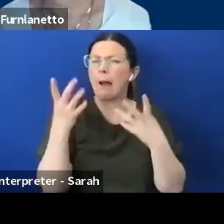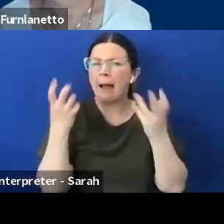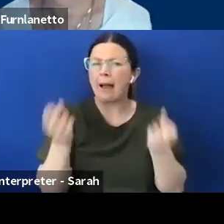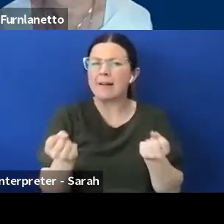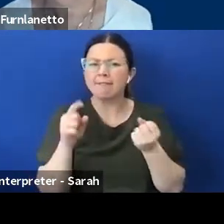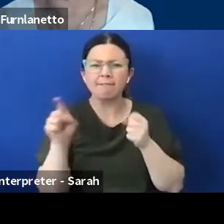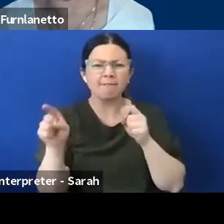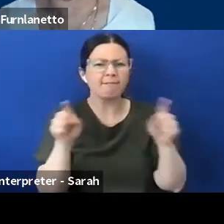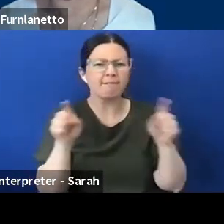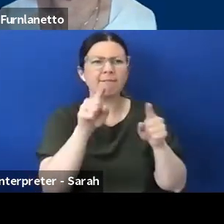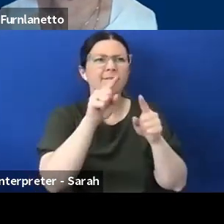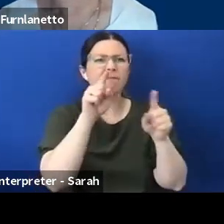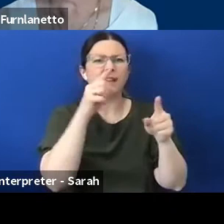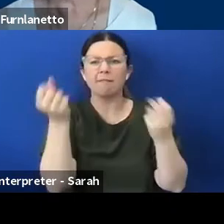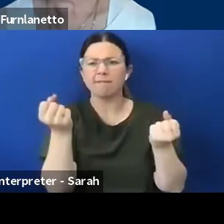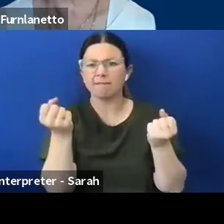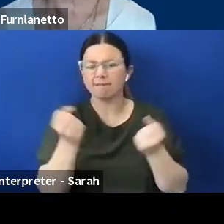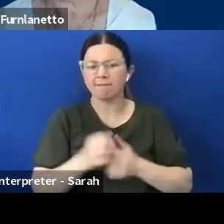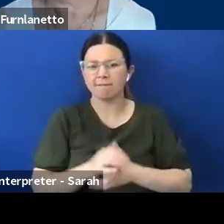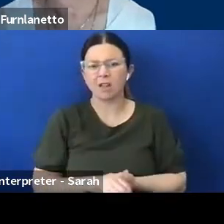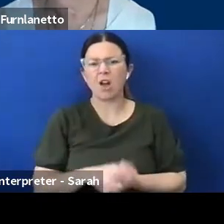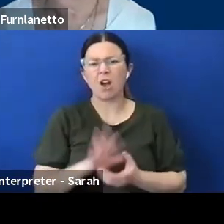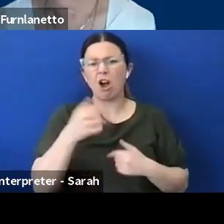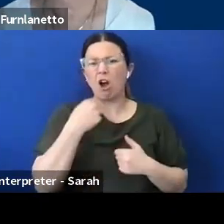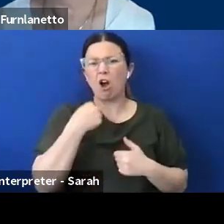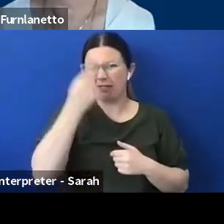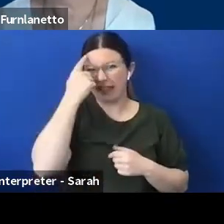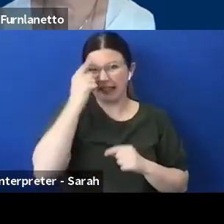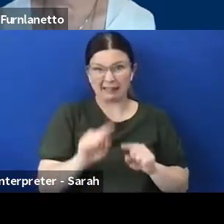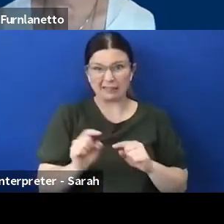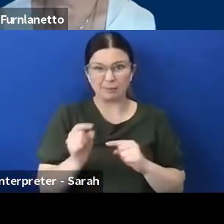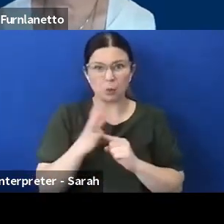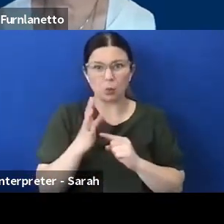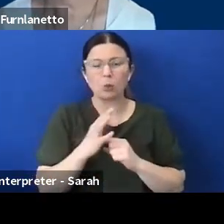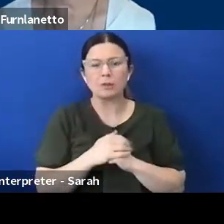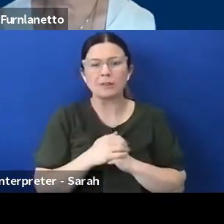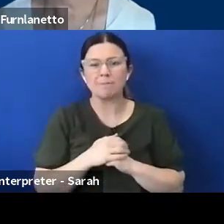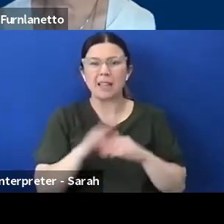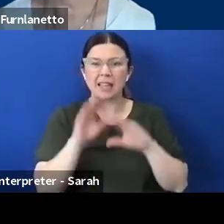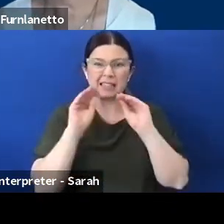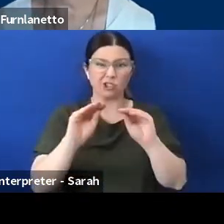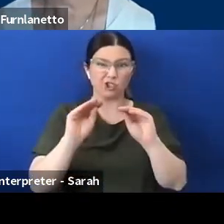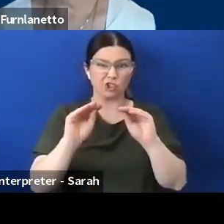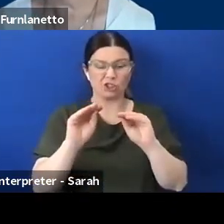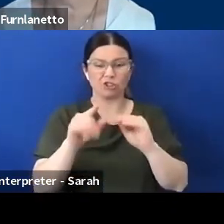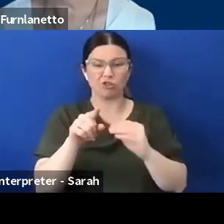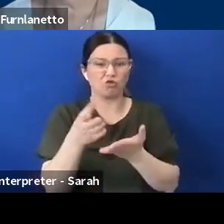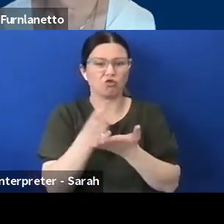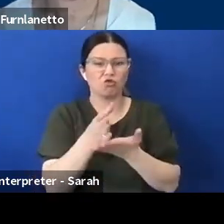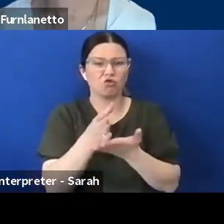is affected by, I think that's really important, so education is really good as well and